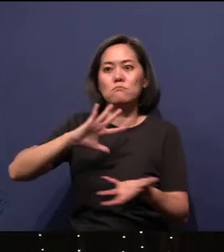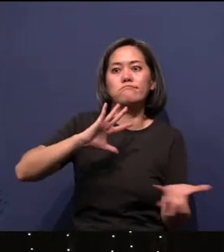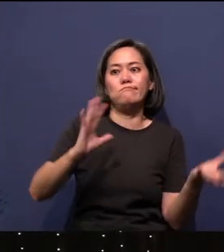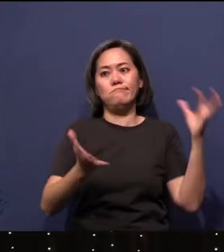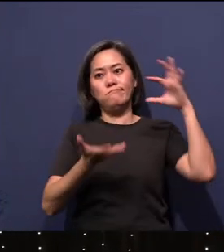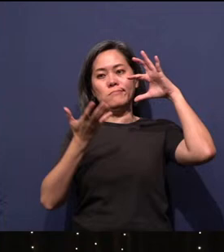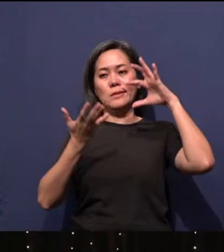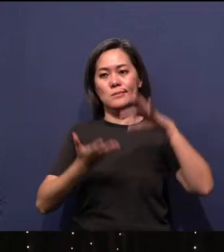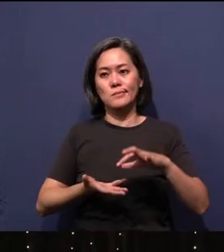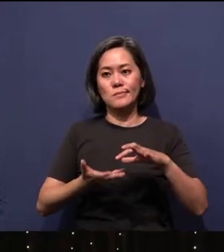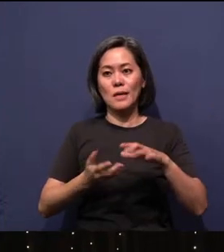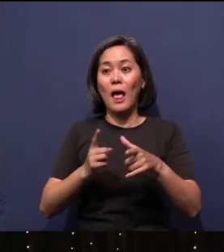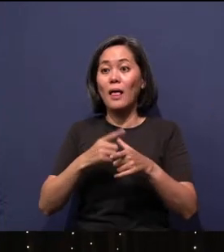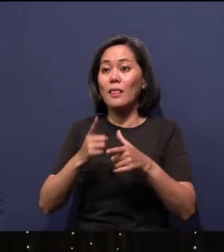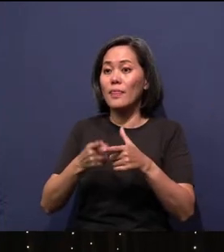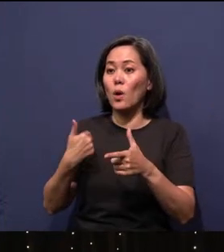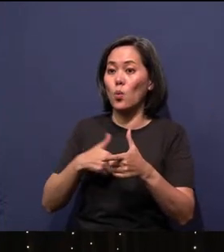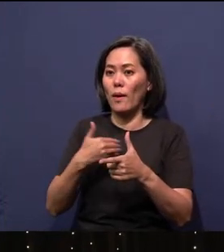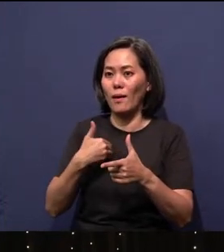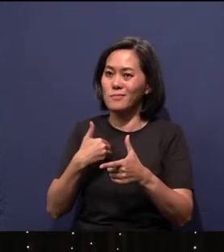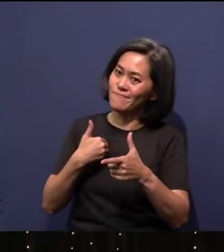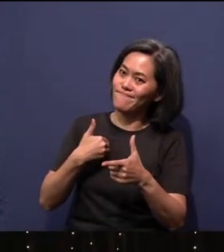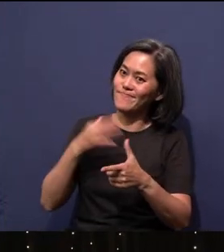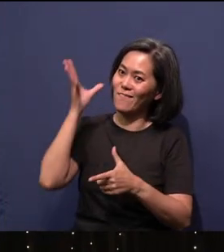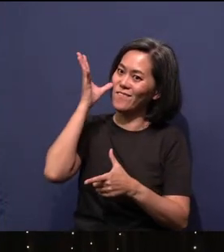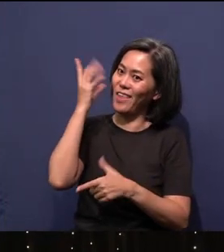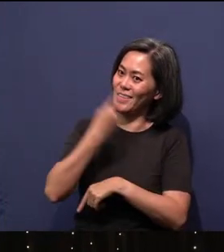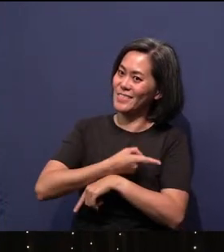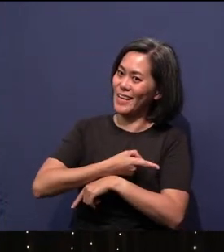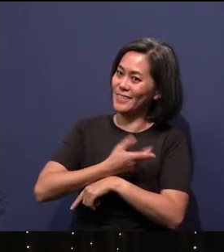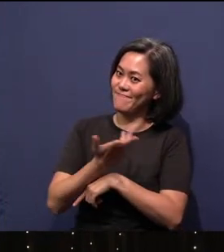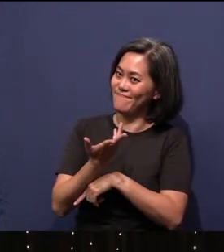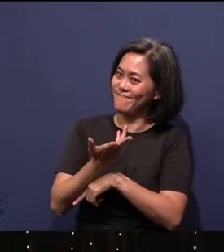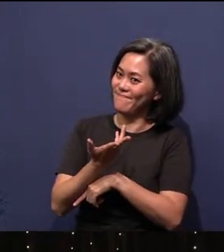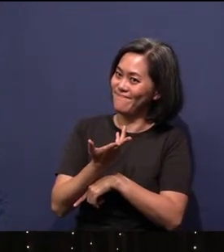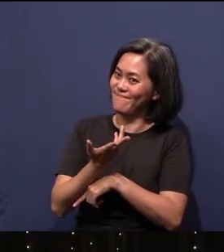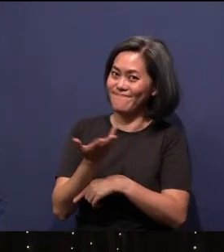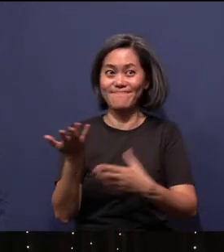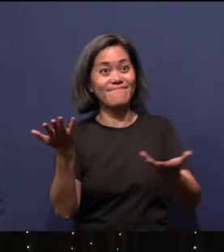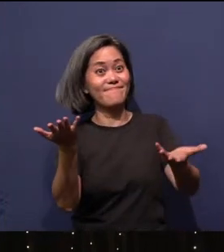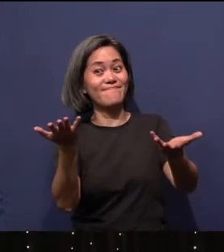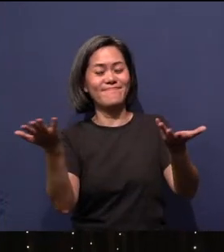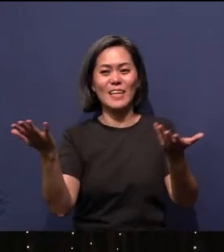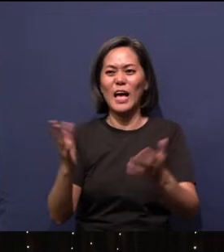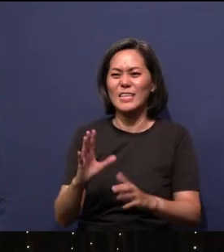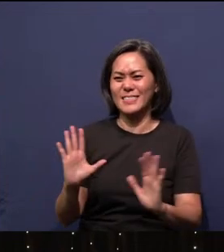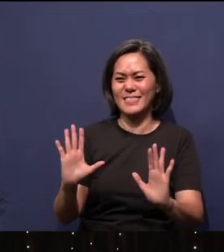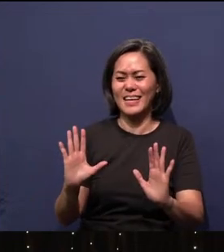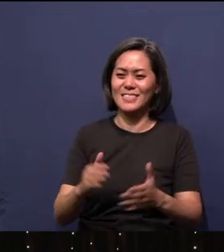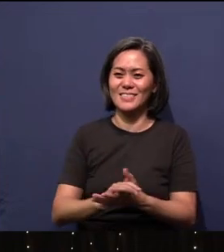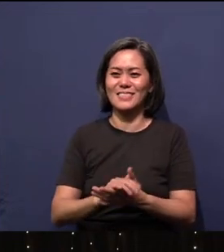And then somewhere in between there, we got Father's Day. No reflection on the fathers and mothers. Just the calendar fell that way.